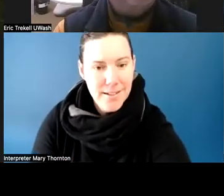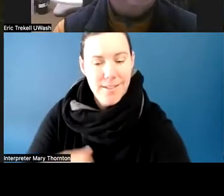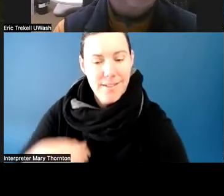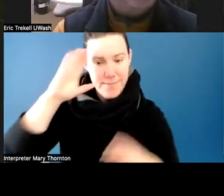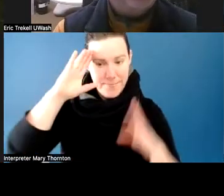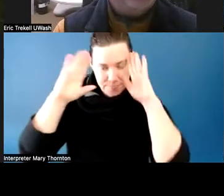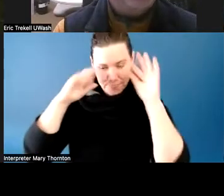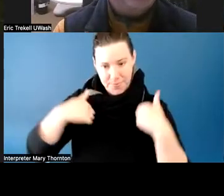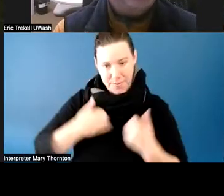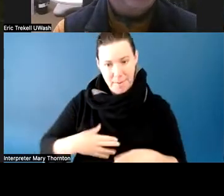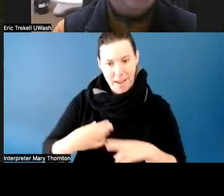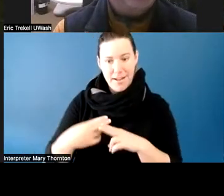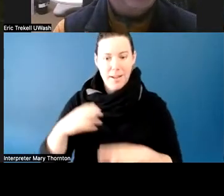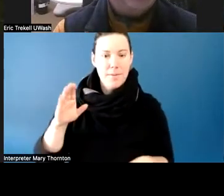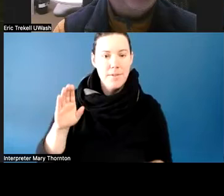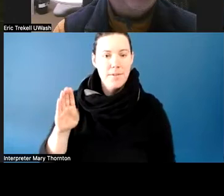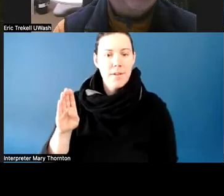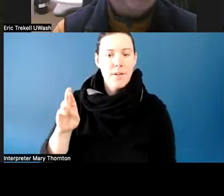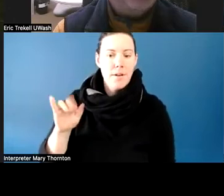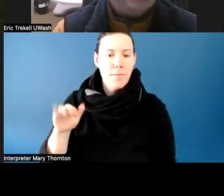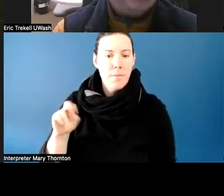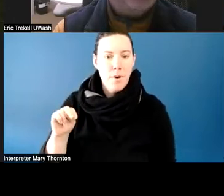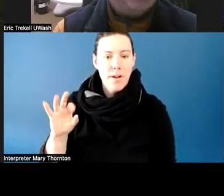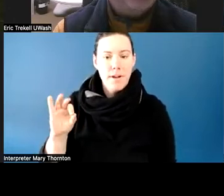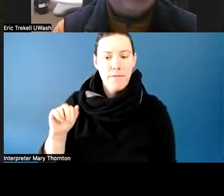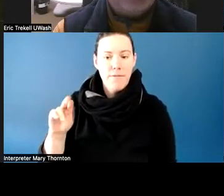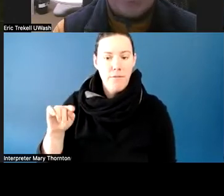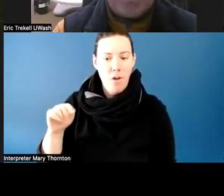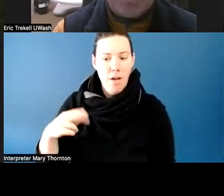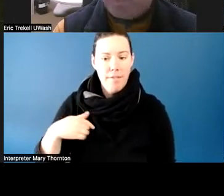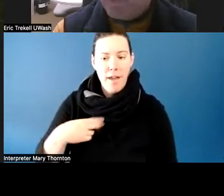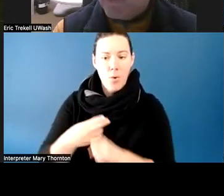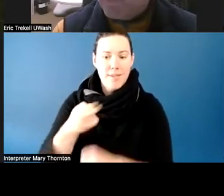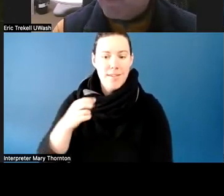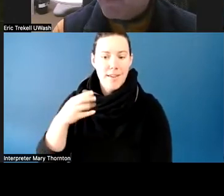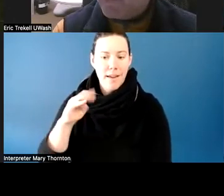I use he and him pronouns. I'm the director of Accessibility